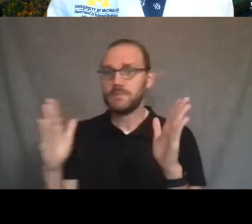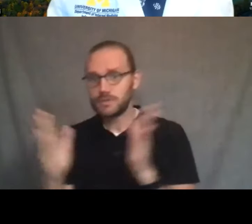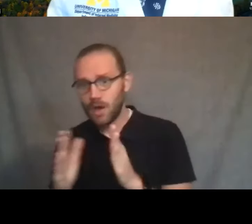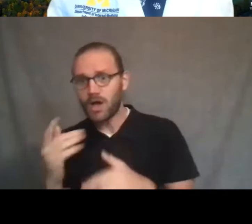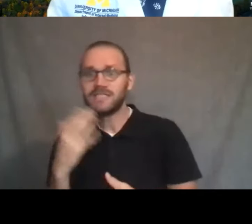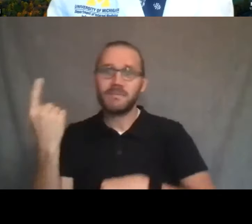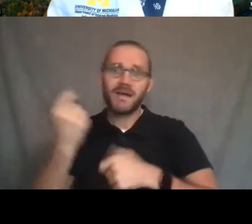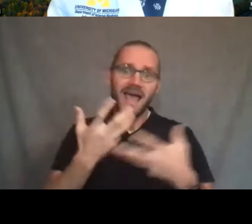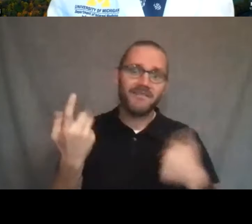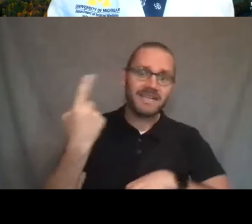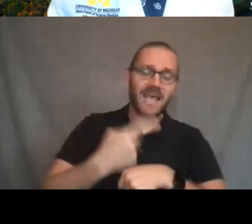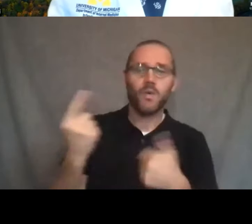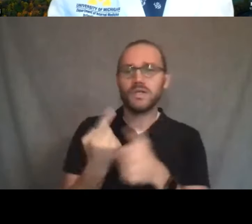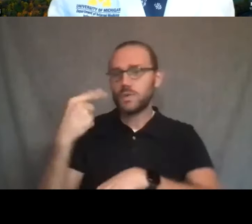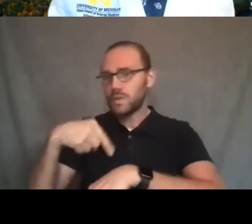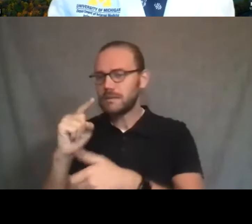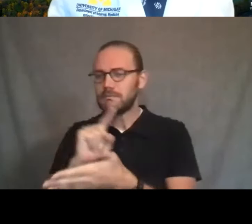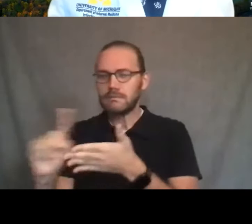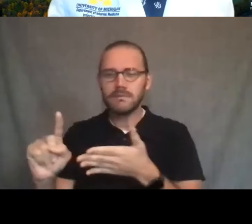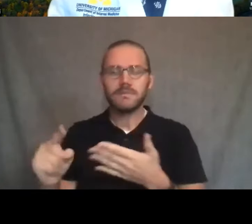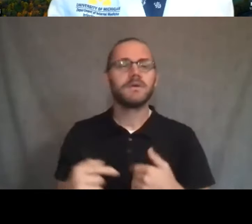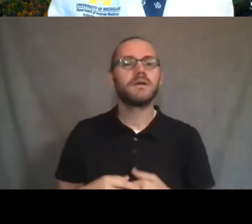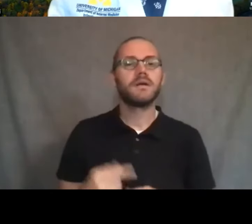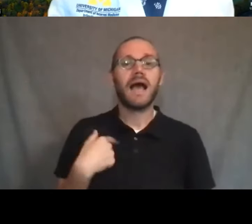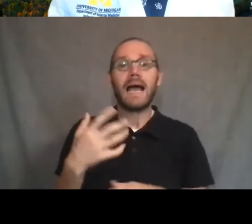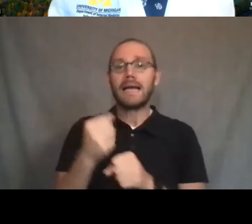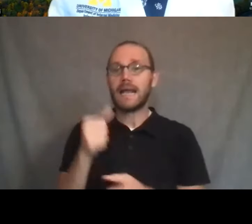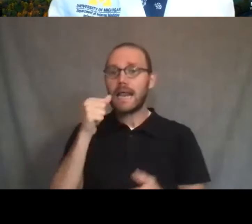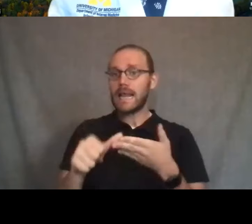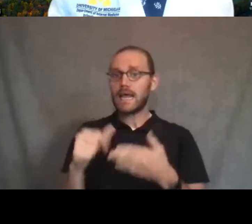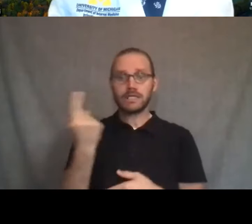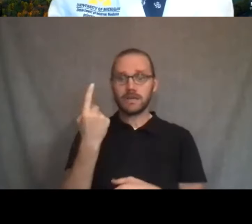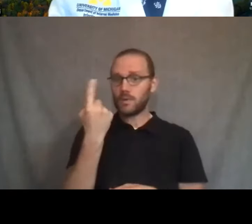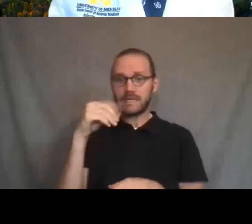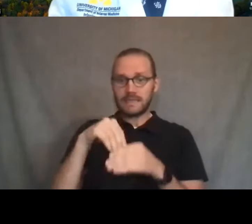some of them are once a week, et cetera, et cetera. And I get a letter saying someone in one of my classes